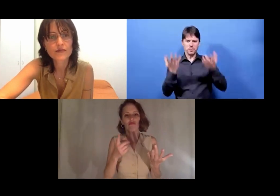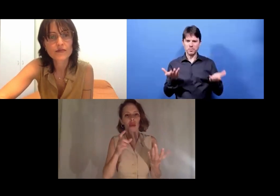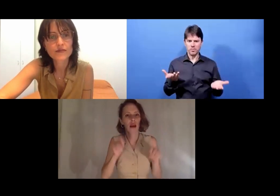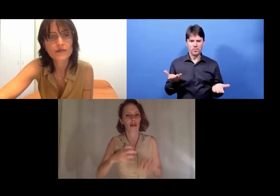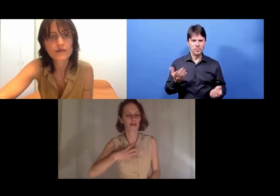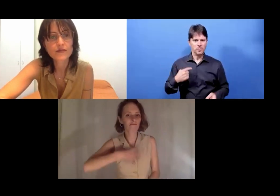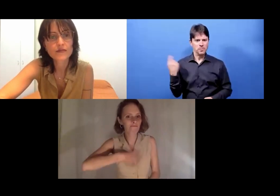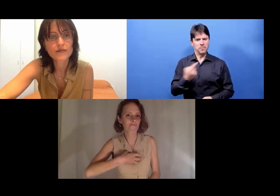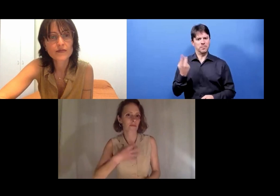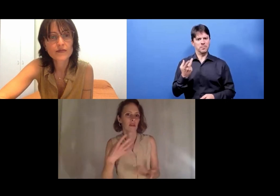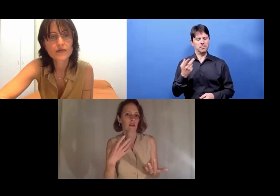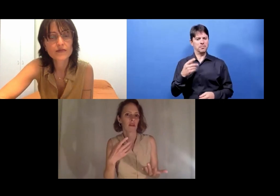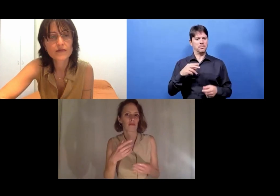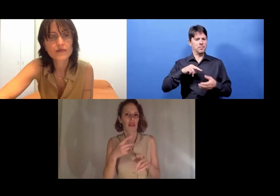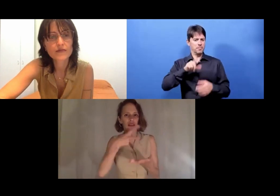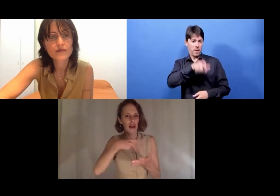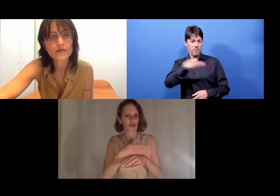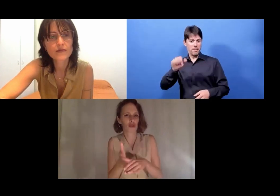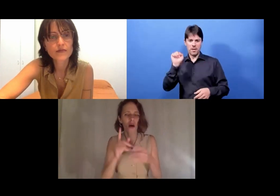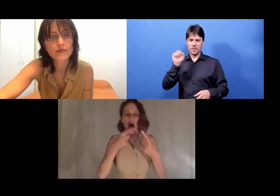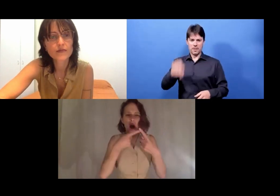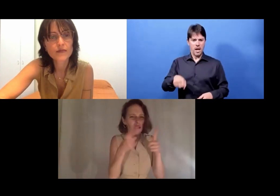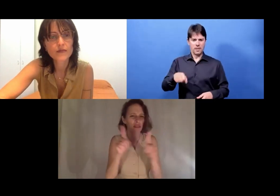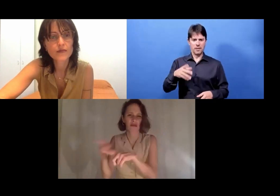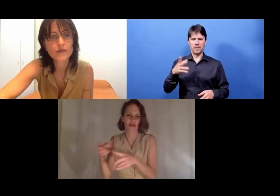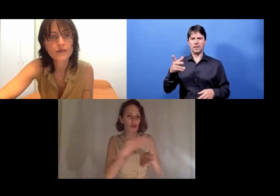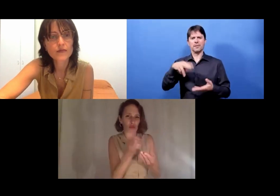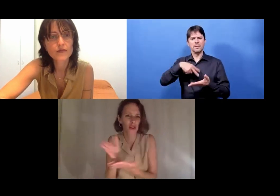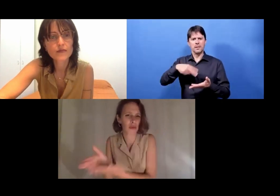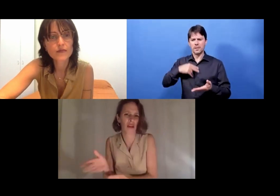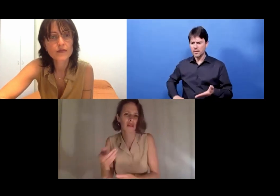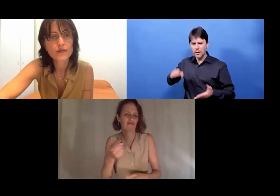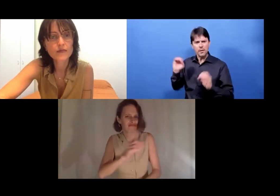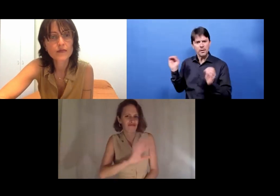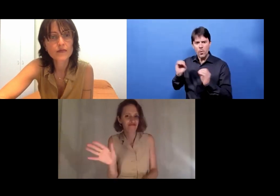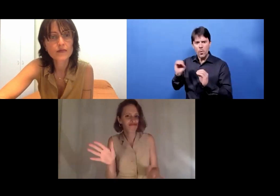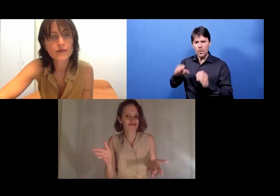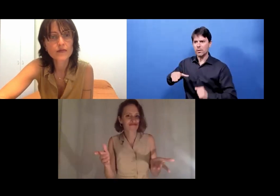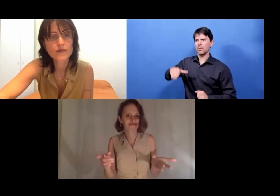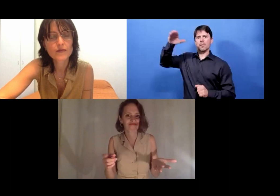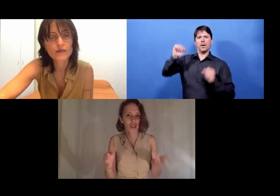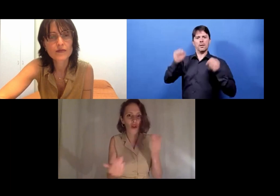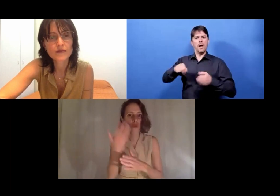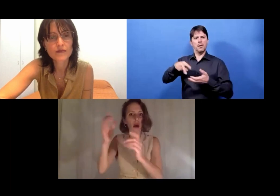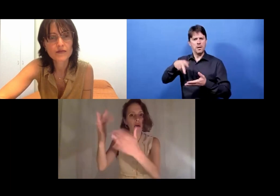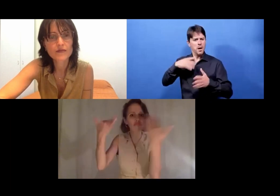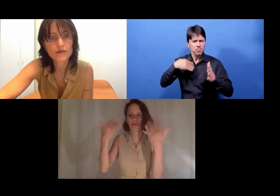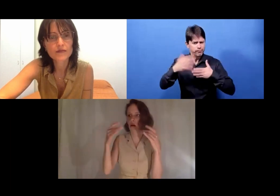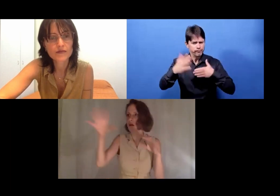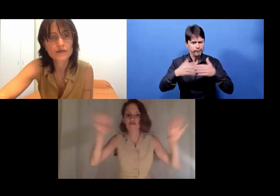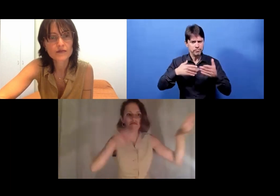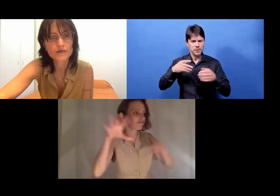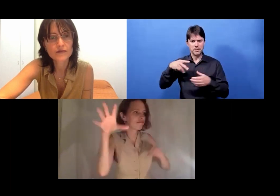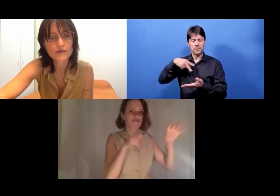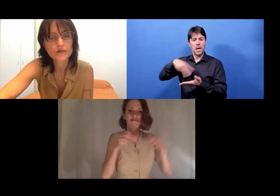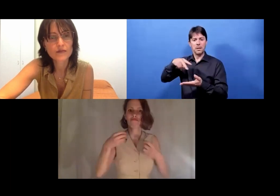I think, like many things in life, you can learn late in life.